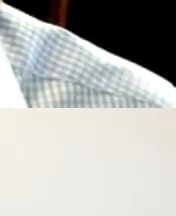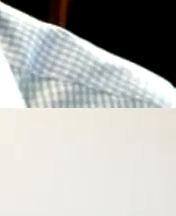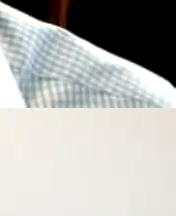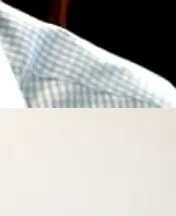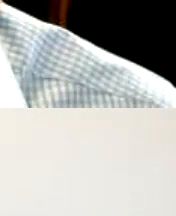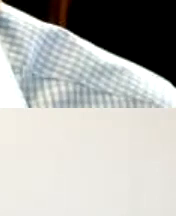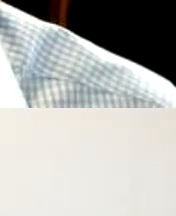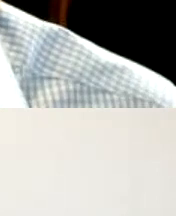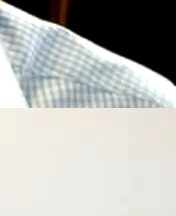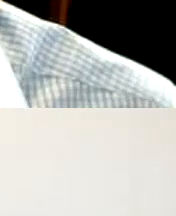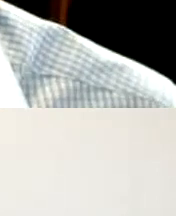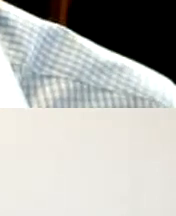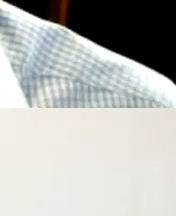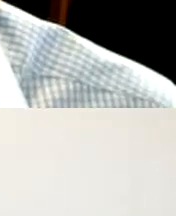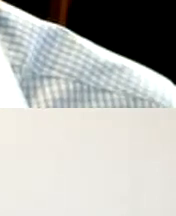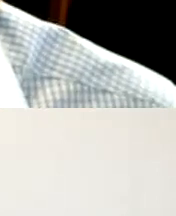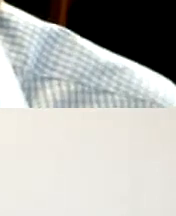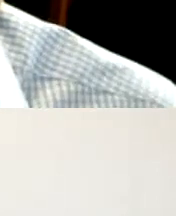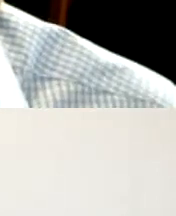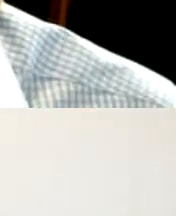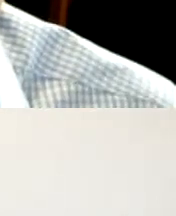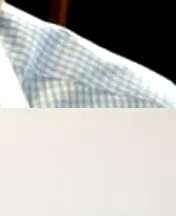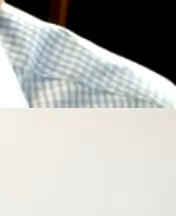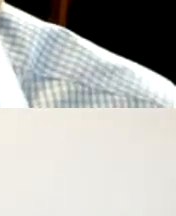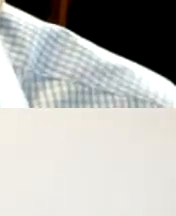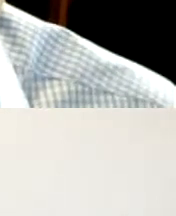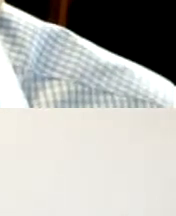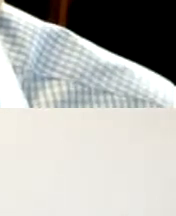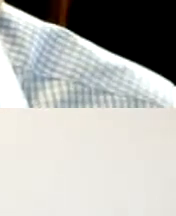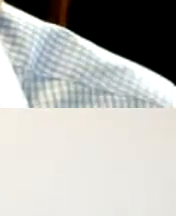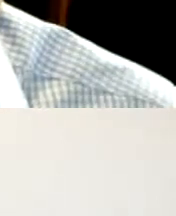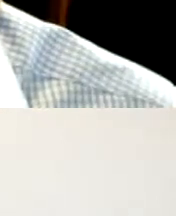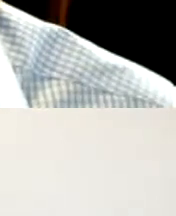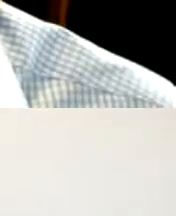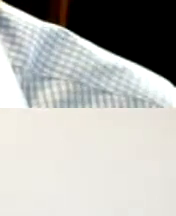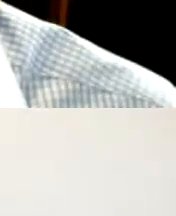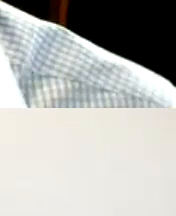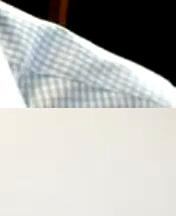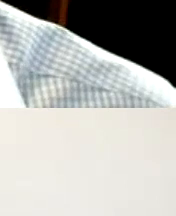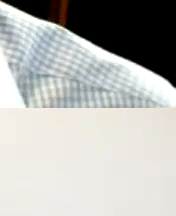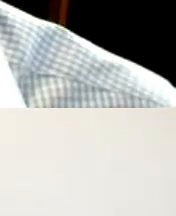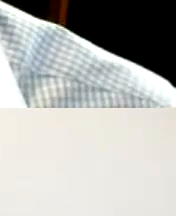assessing assistive technology devices as well as managing the day-to-day operations of the Loan